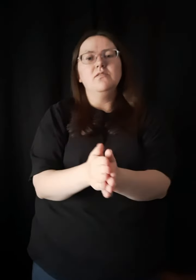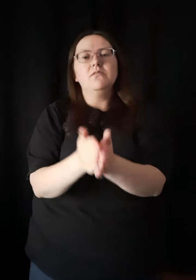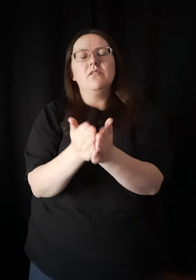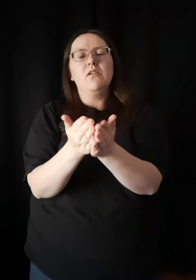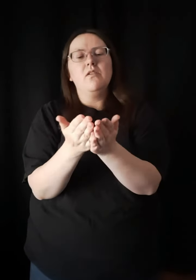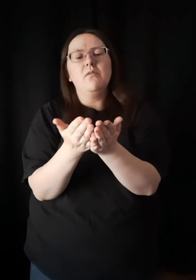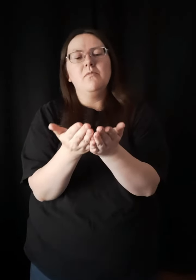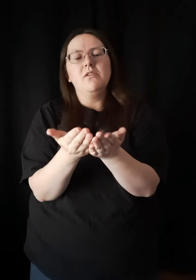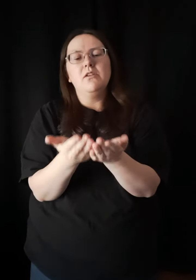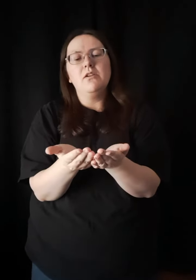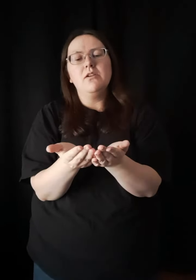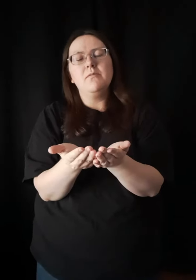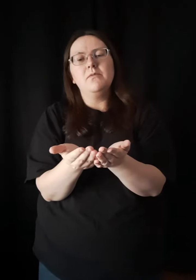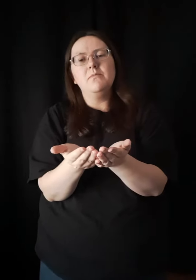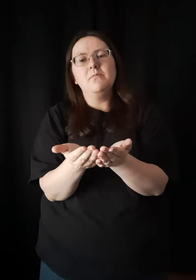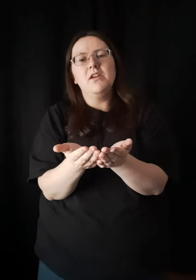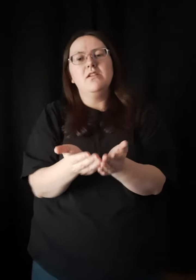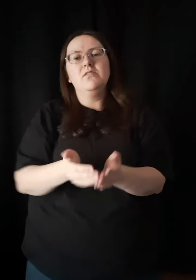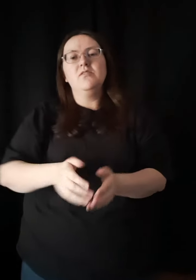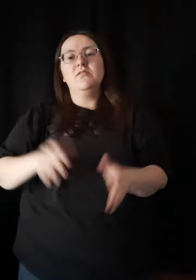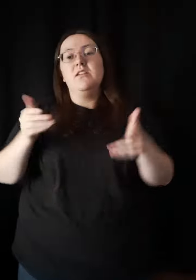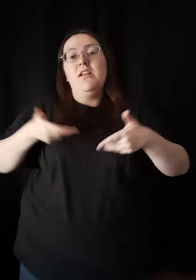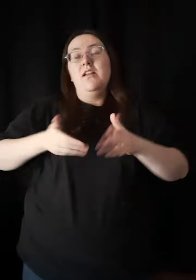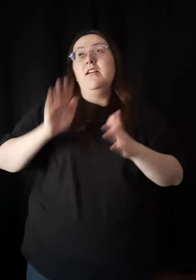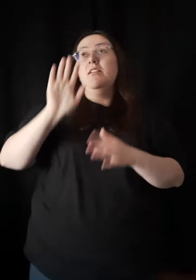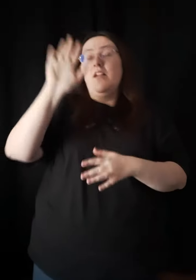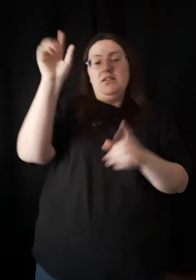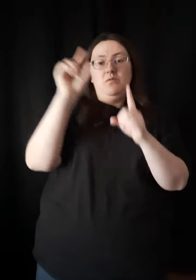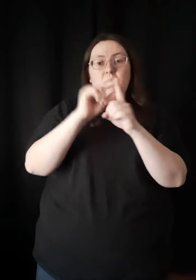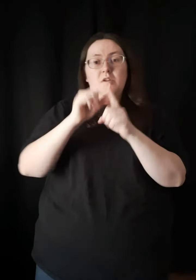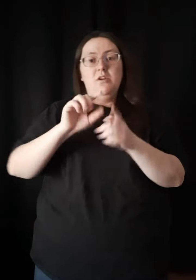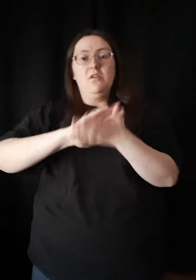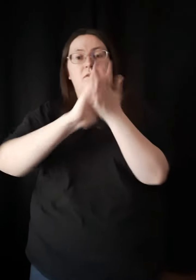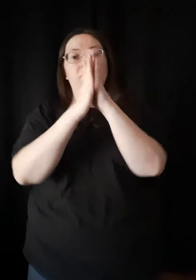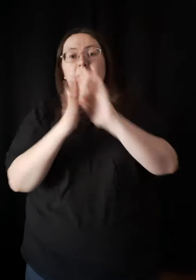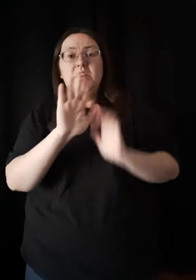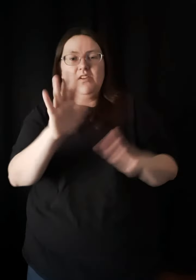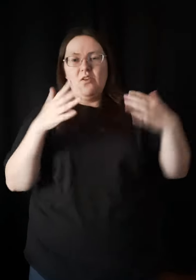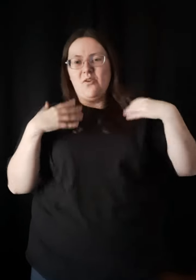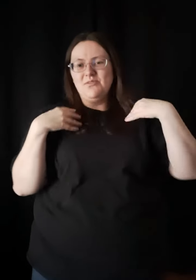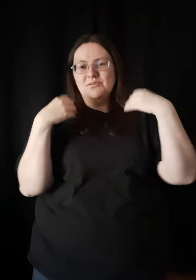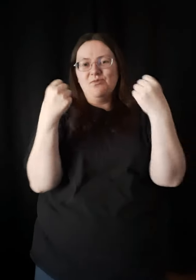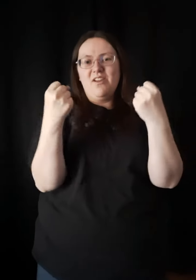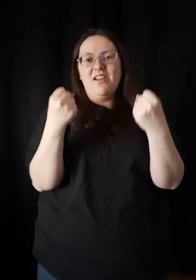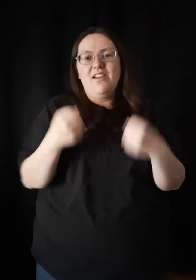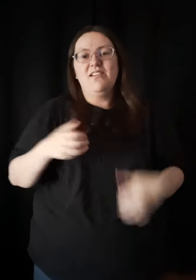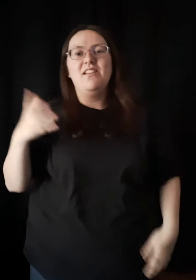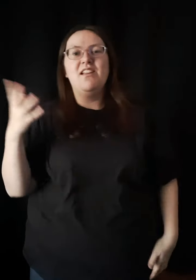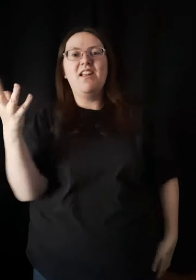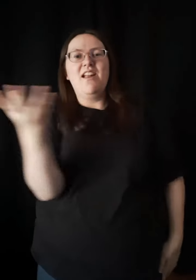Just open up the pages Let His word be your strength